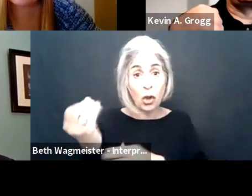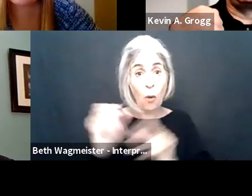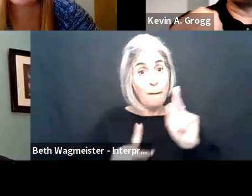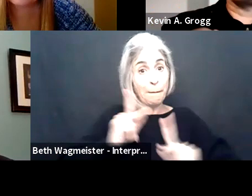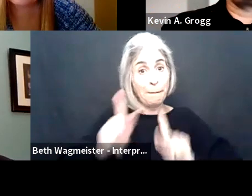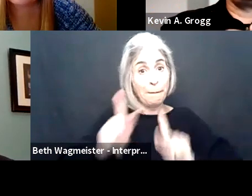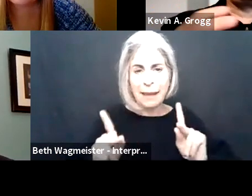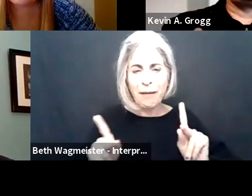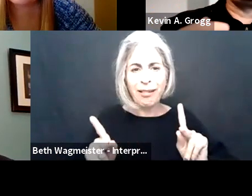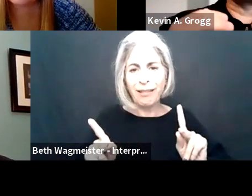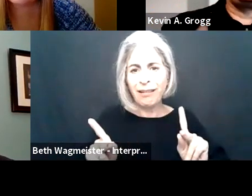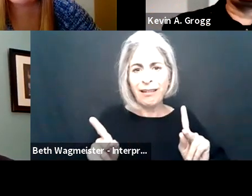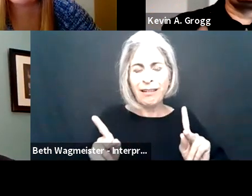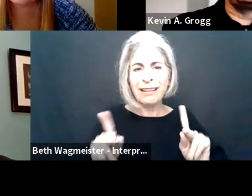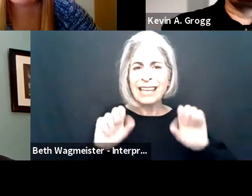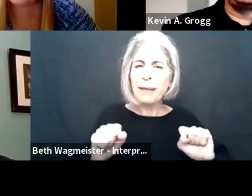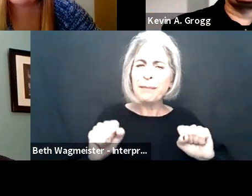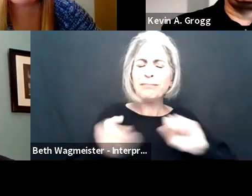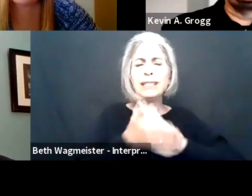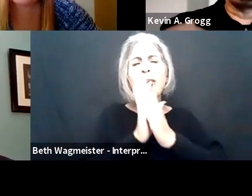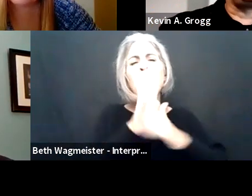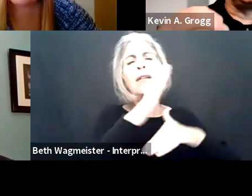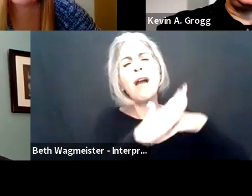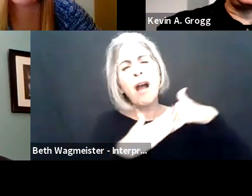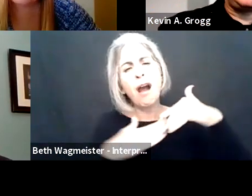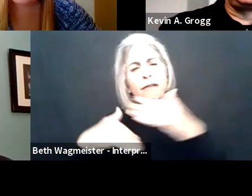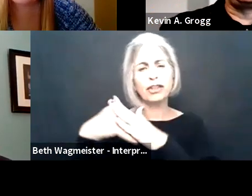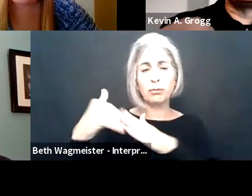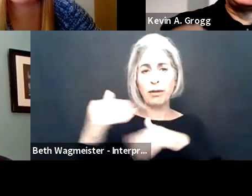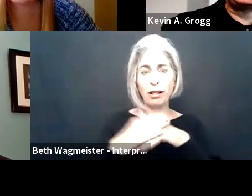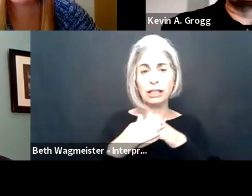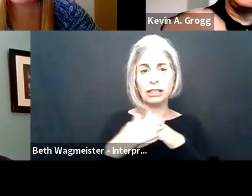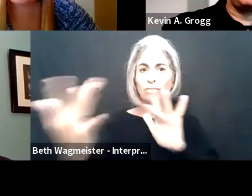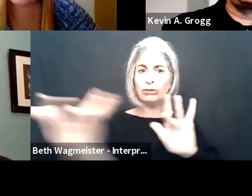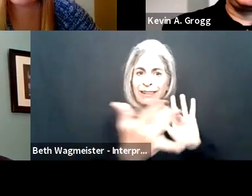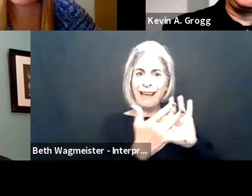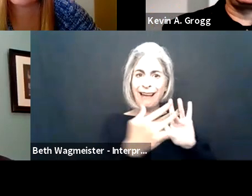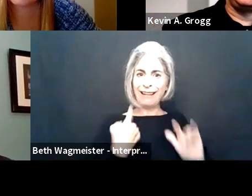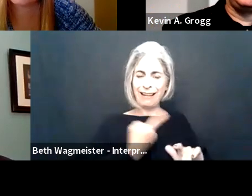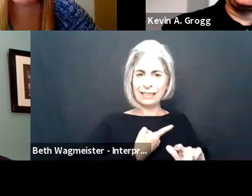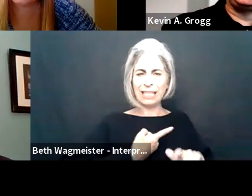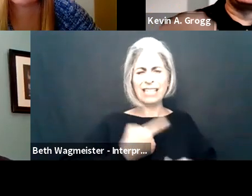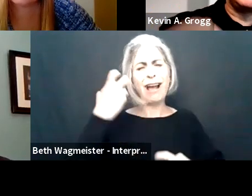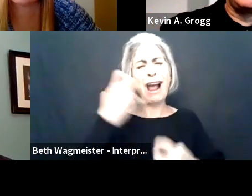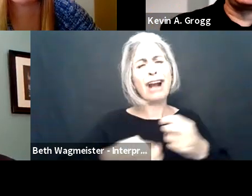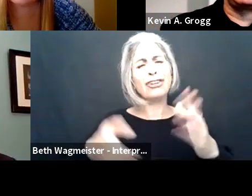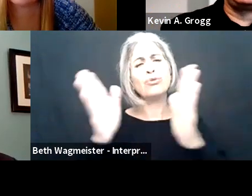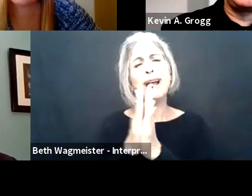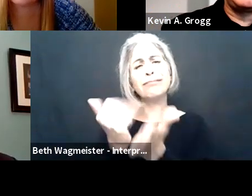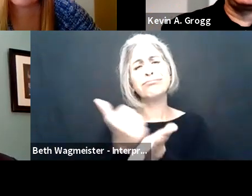But the main core of this and increasing awareness so that our people -- people can be as comfortable as possible to reach out.